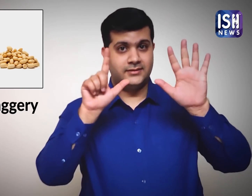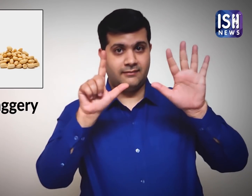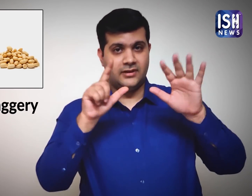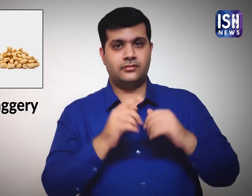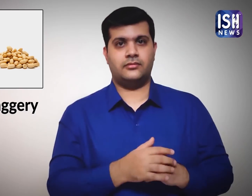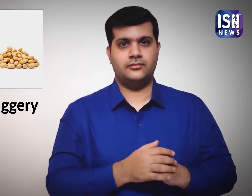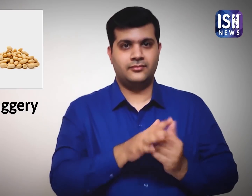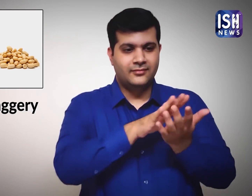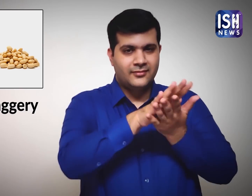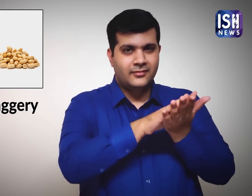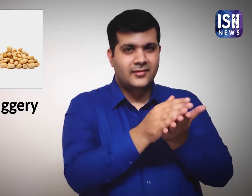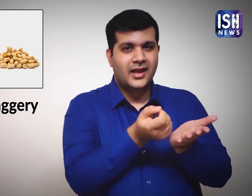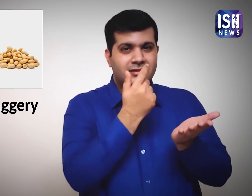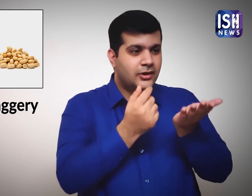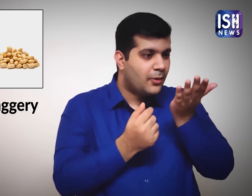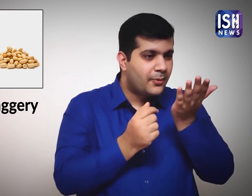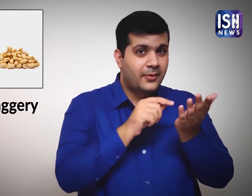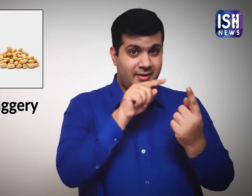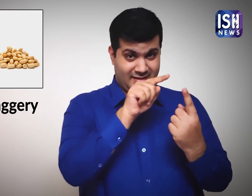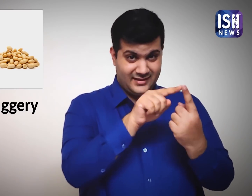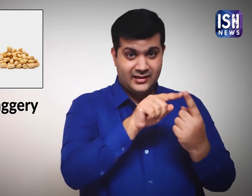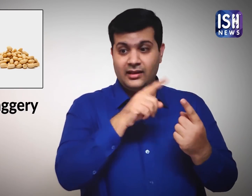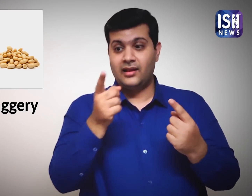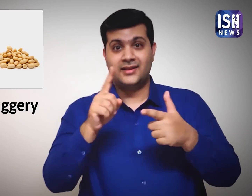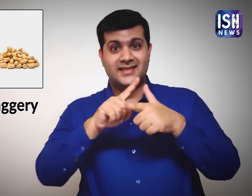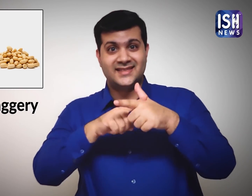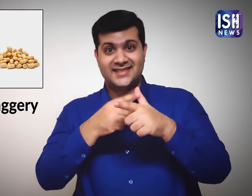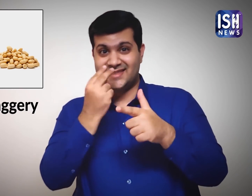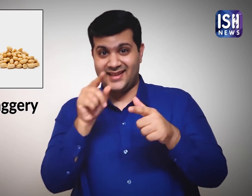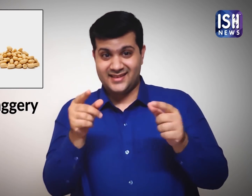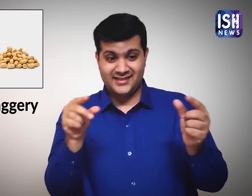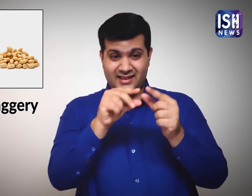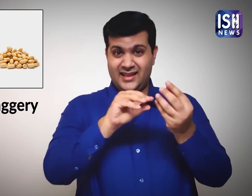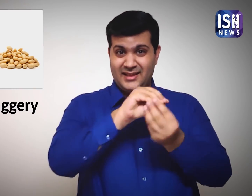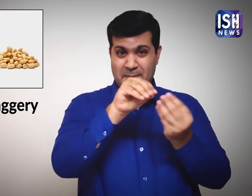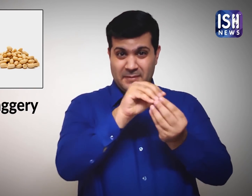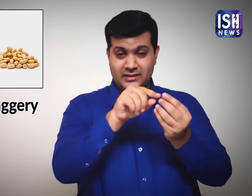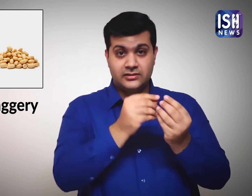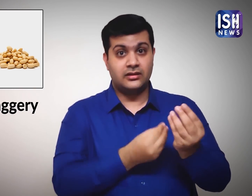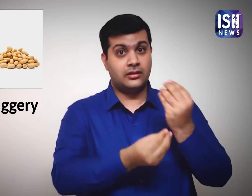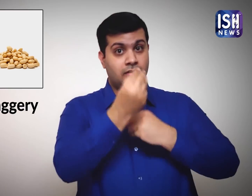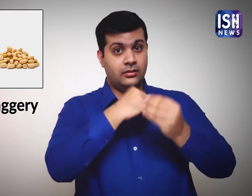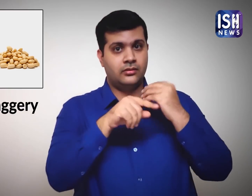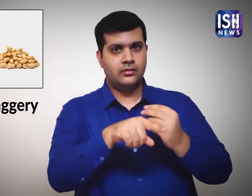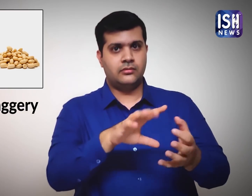Eating peanuts and jaggery together